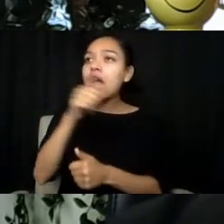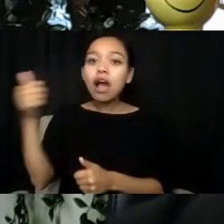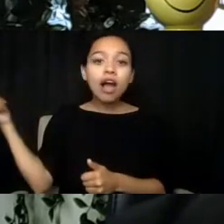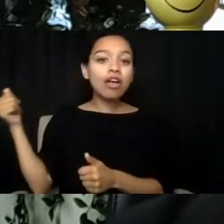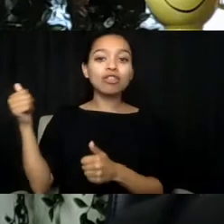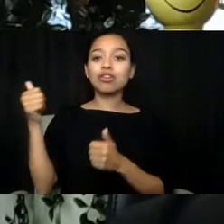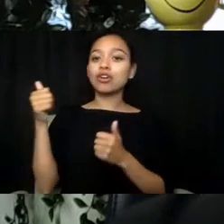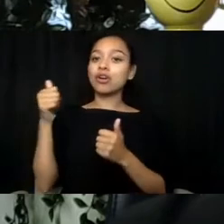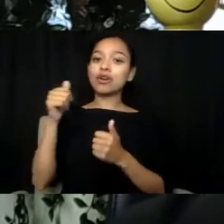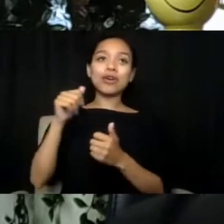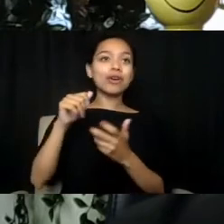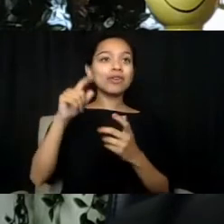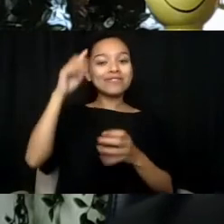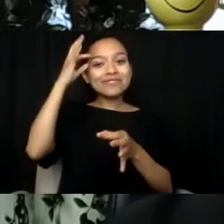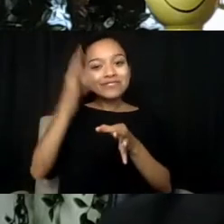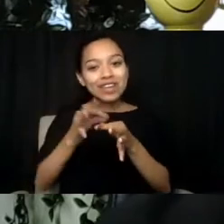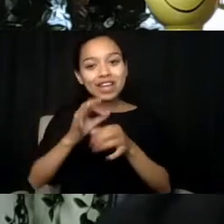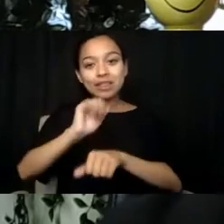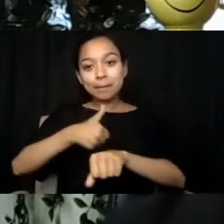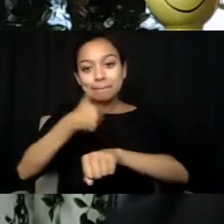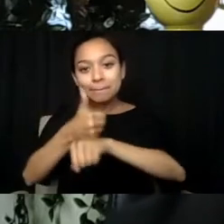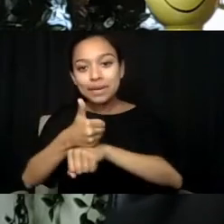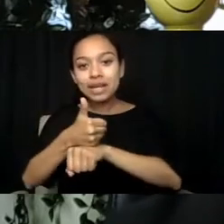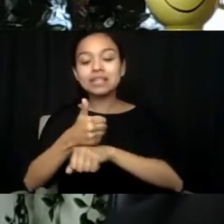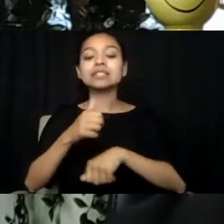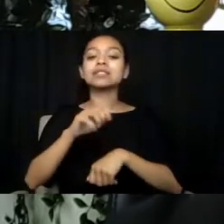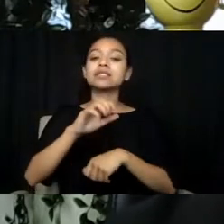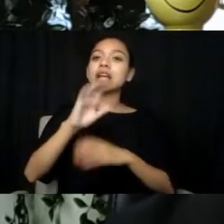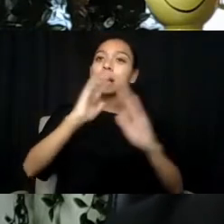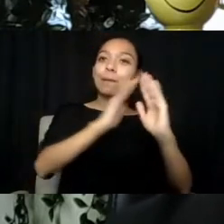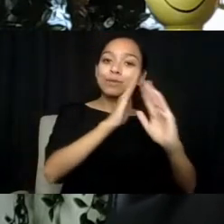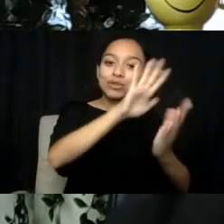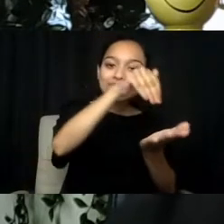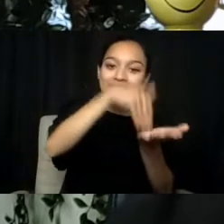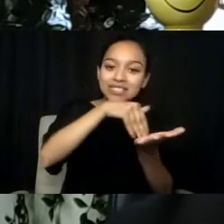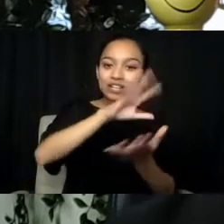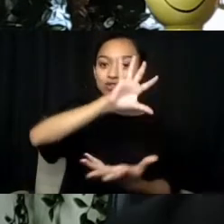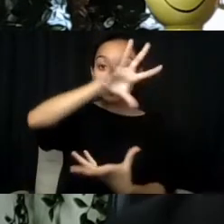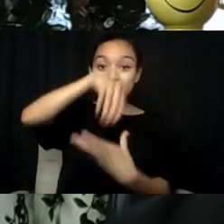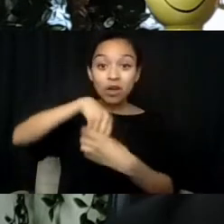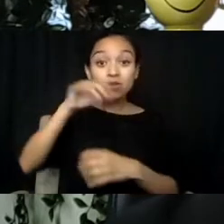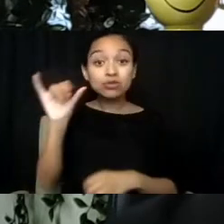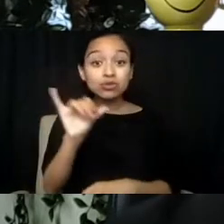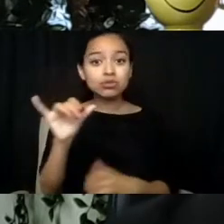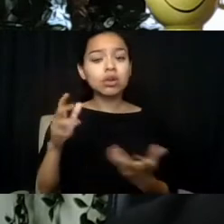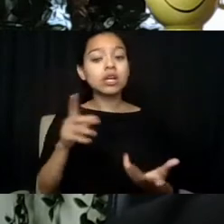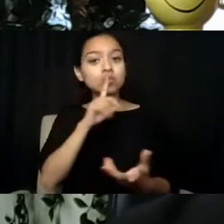as well as community centered involvement is really important. We need the whole spectrum,